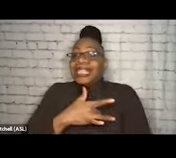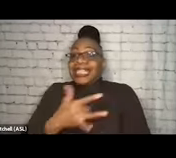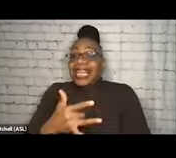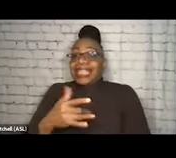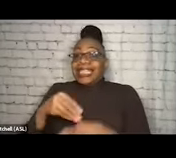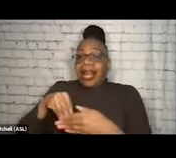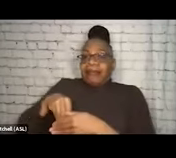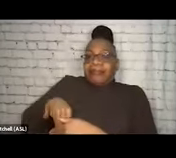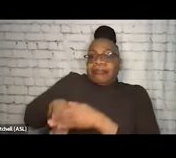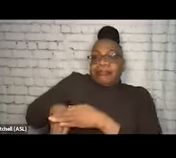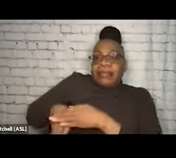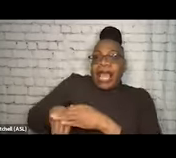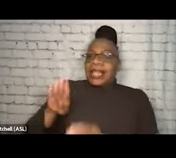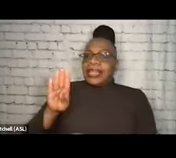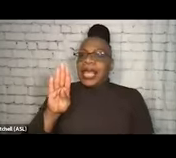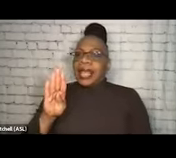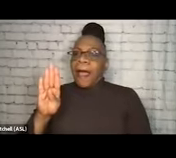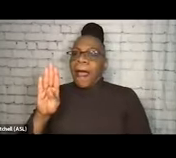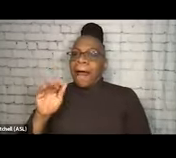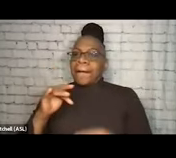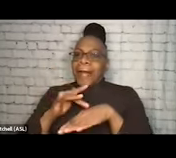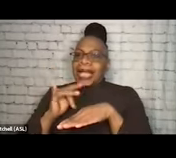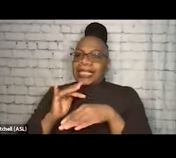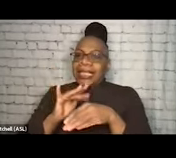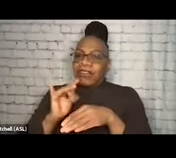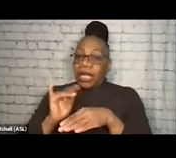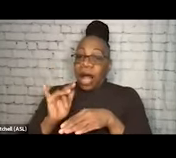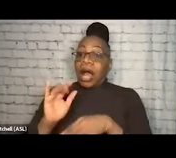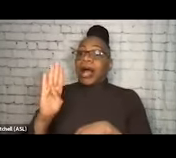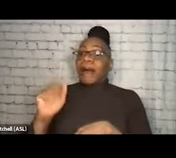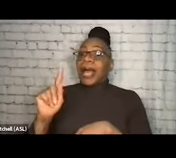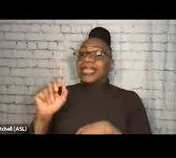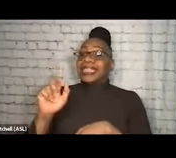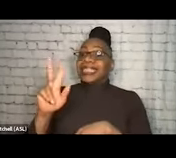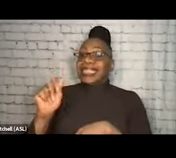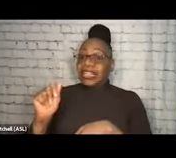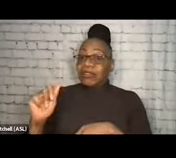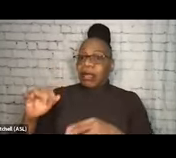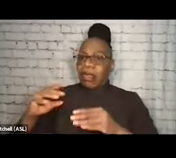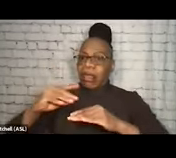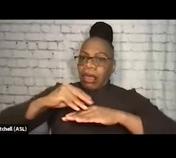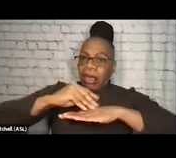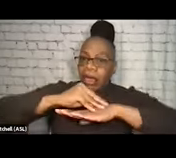collecting bacteria, all less than ideal, but we have the option, just like a new syringe,